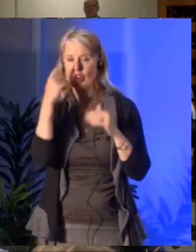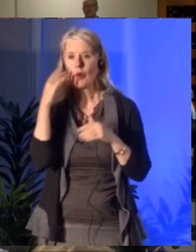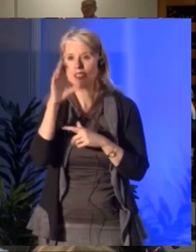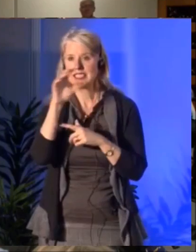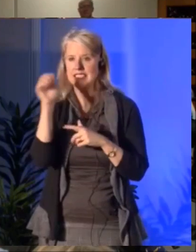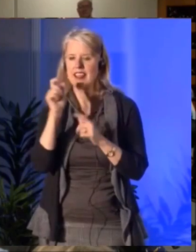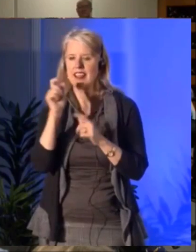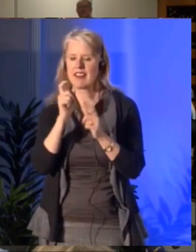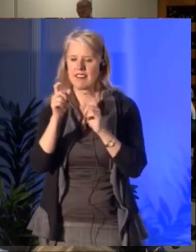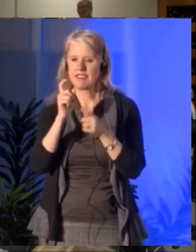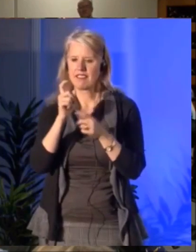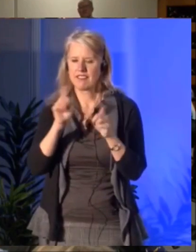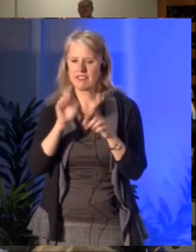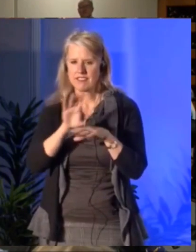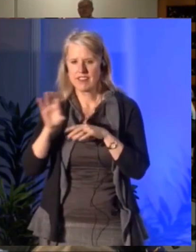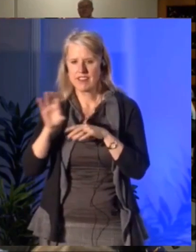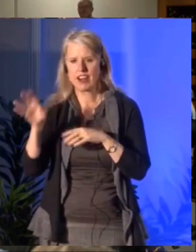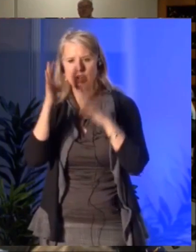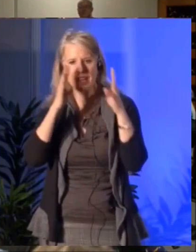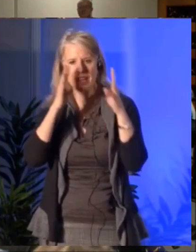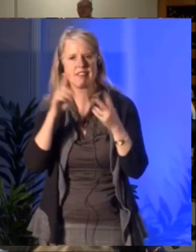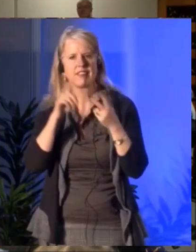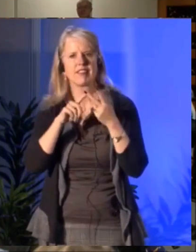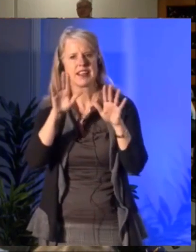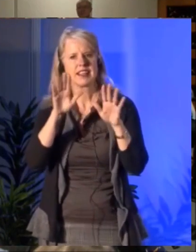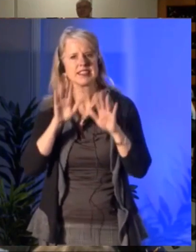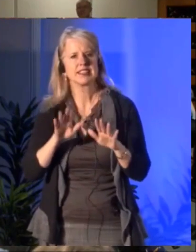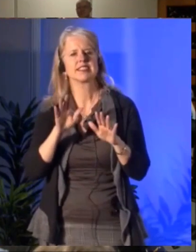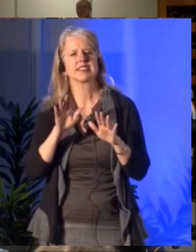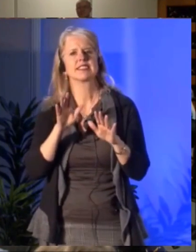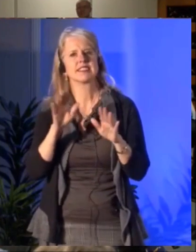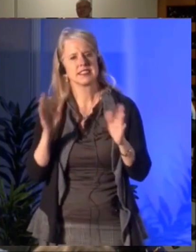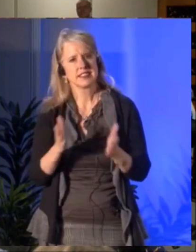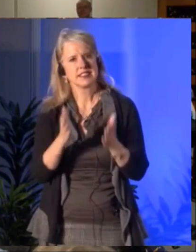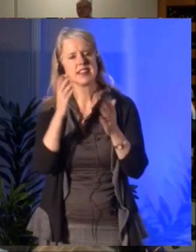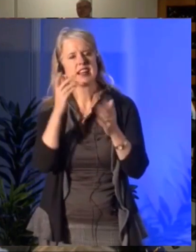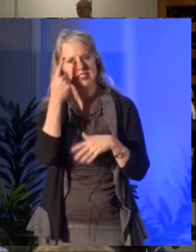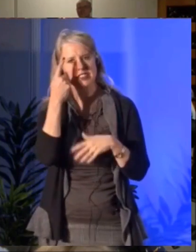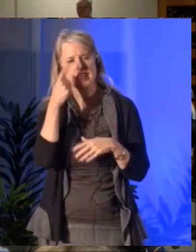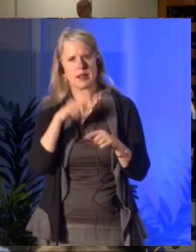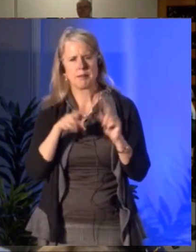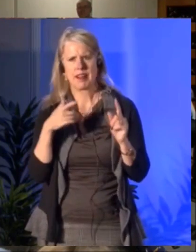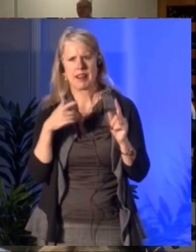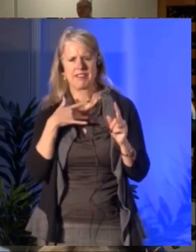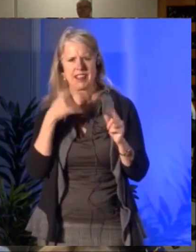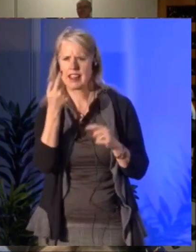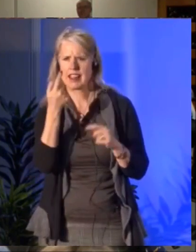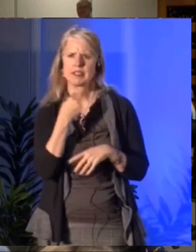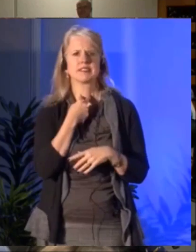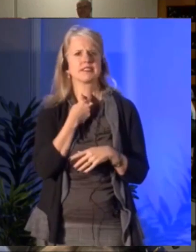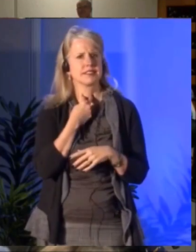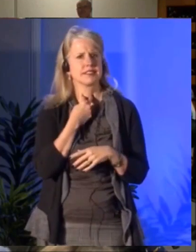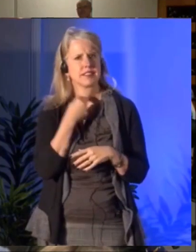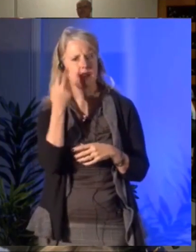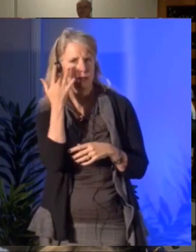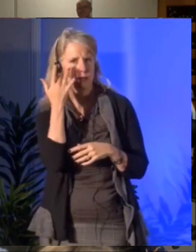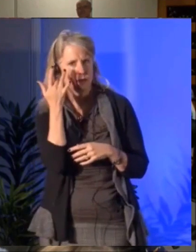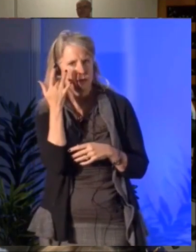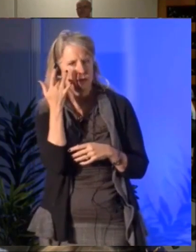[ French Language Being Spoken ] And we noticed again how much arts organizations and artists